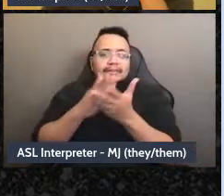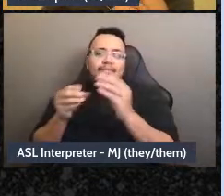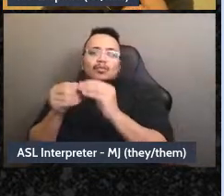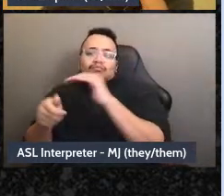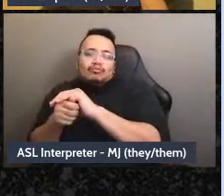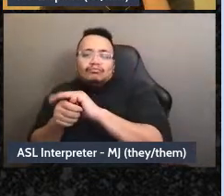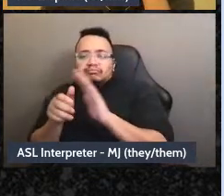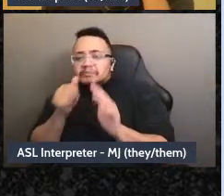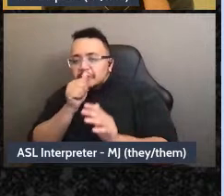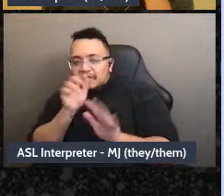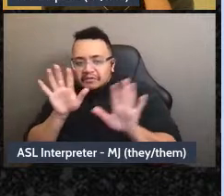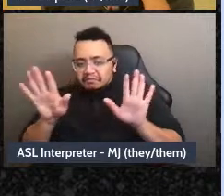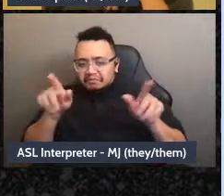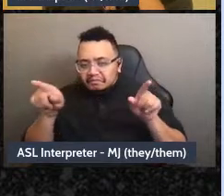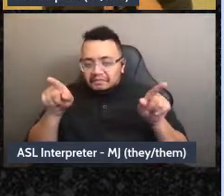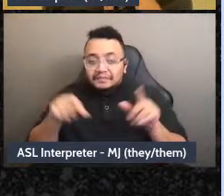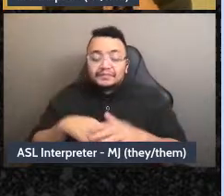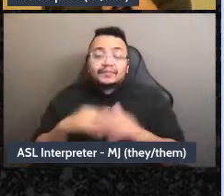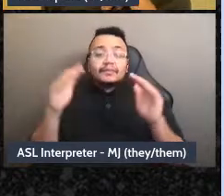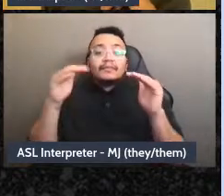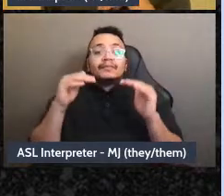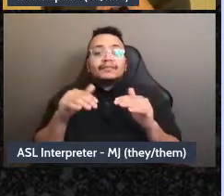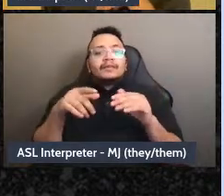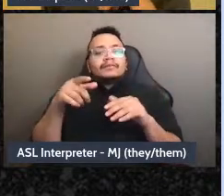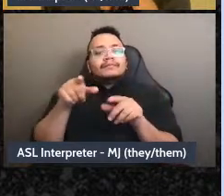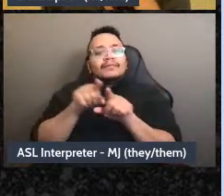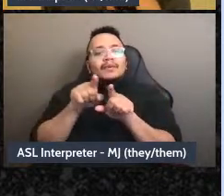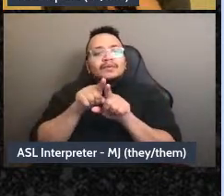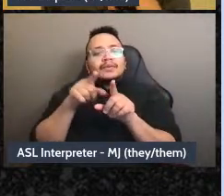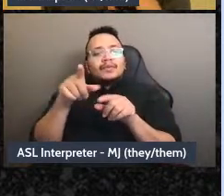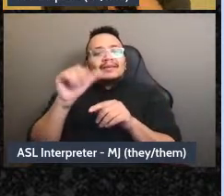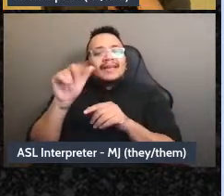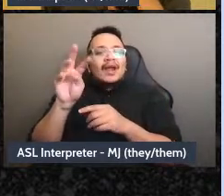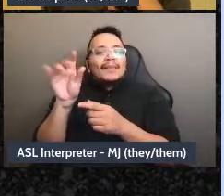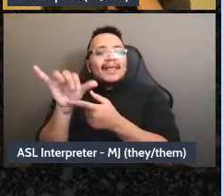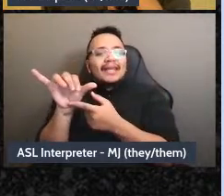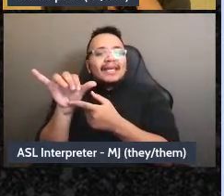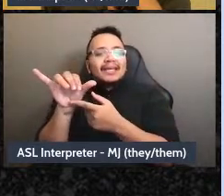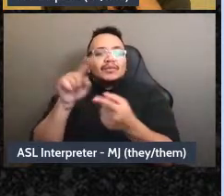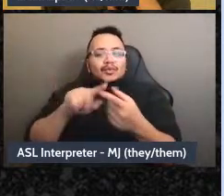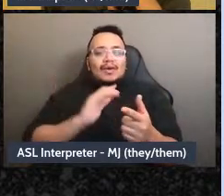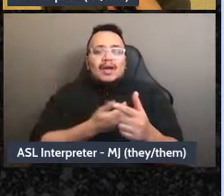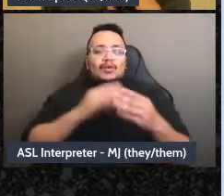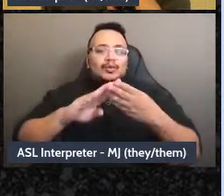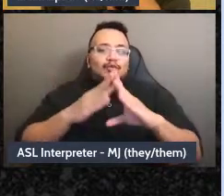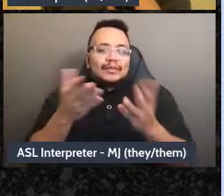um we want accountability to community, we want organizations and groups to not, like,